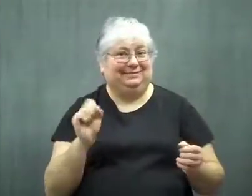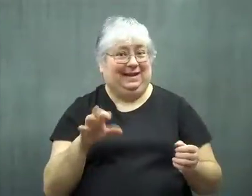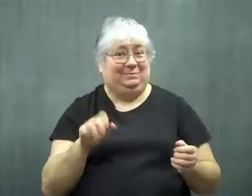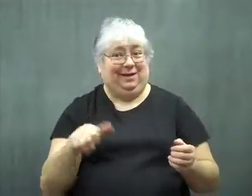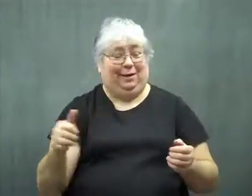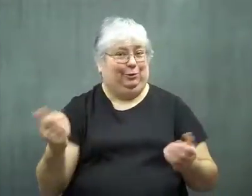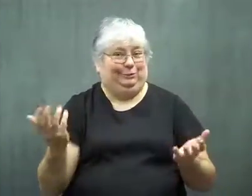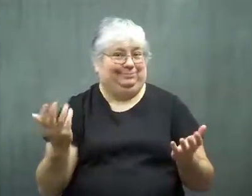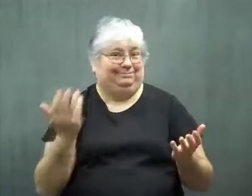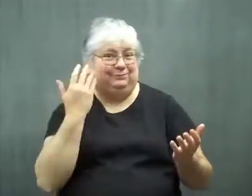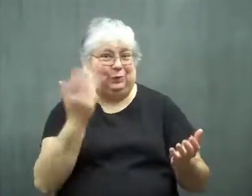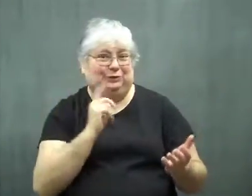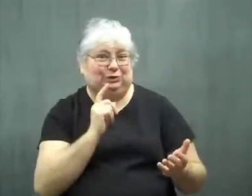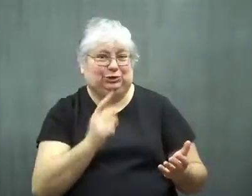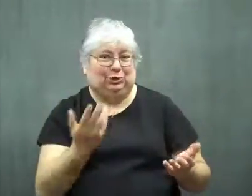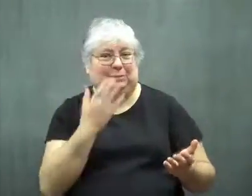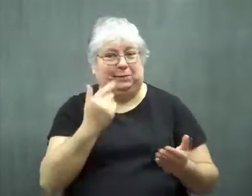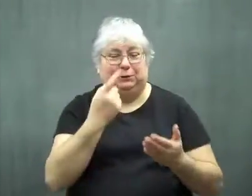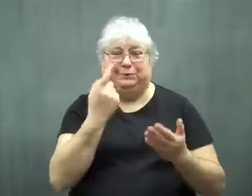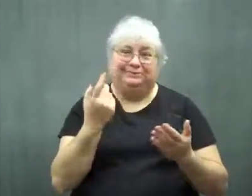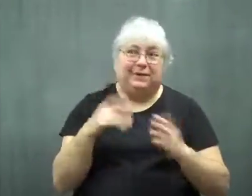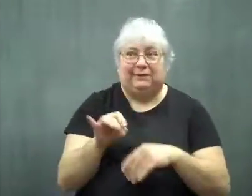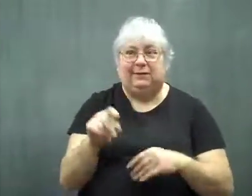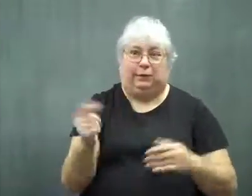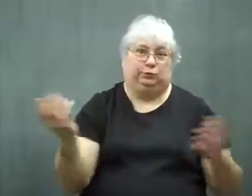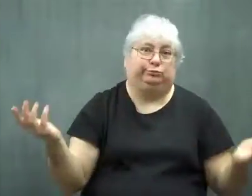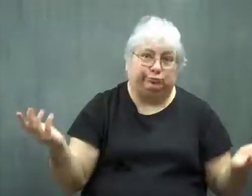It could be other linings too. That needs to be investigated.